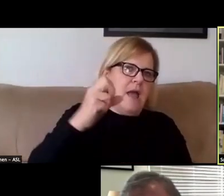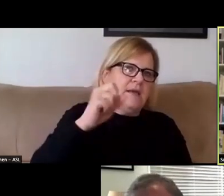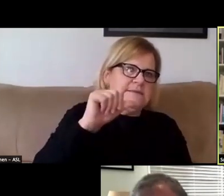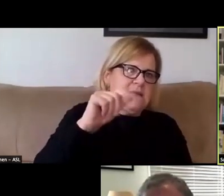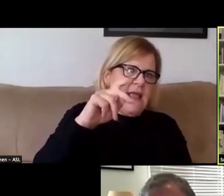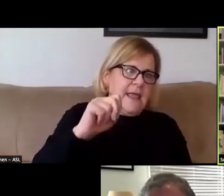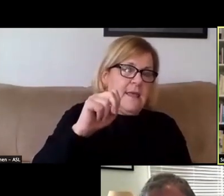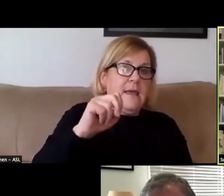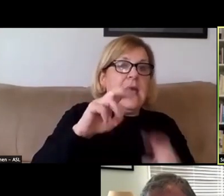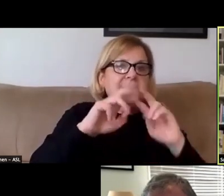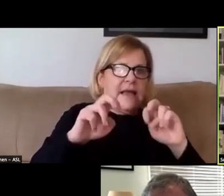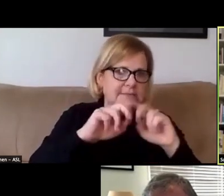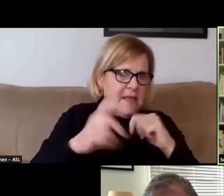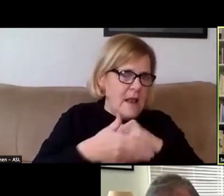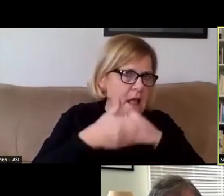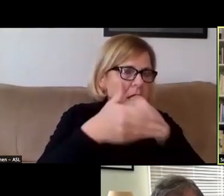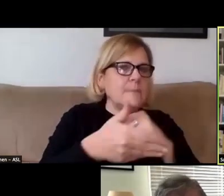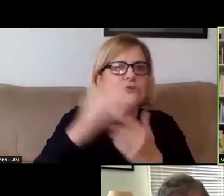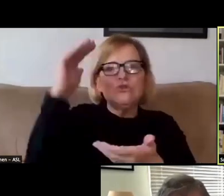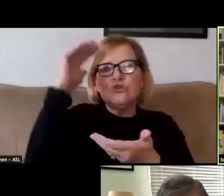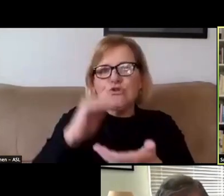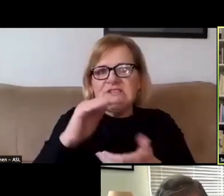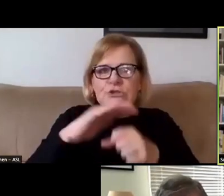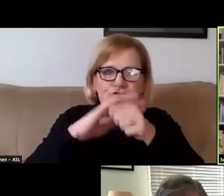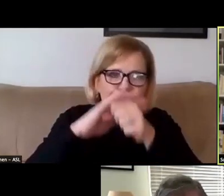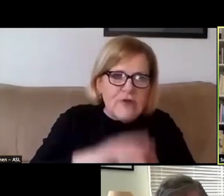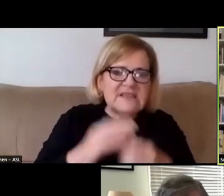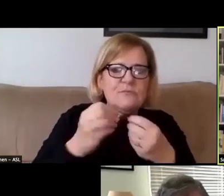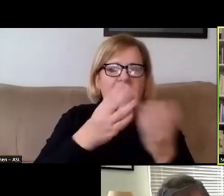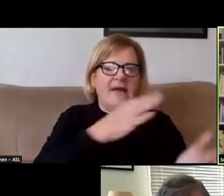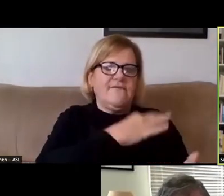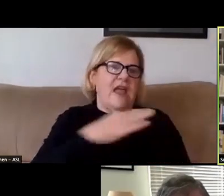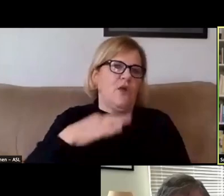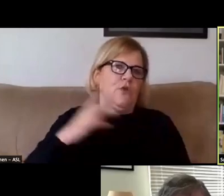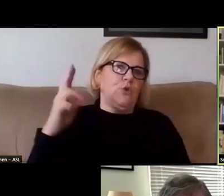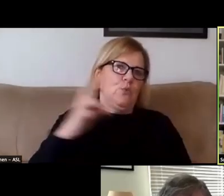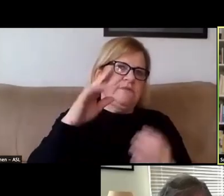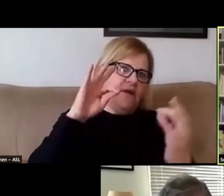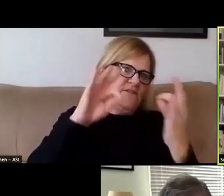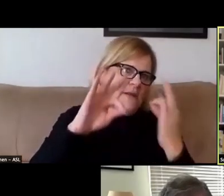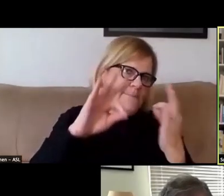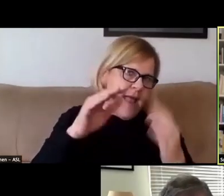And that can help to decrease stress and provide faculty with useful feedback as well